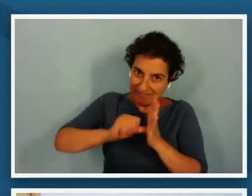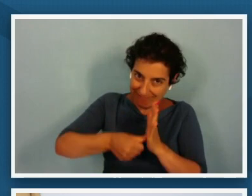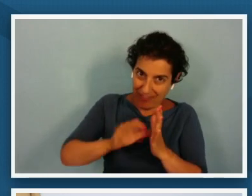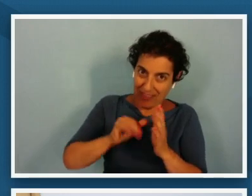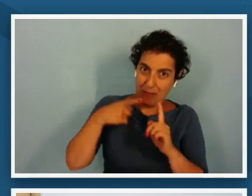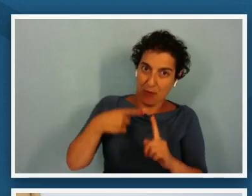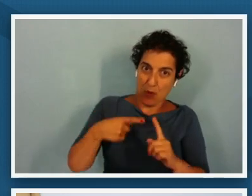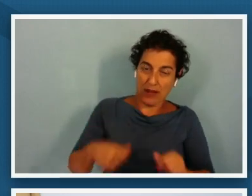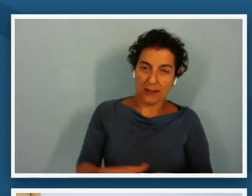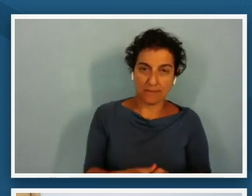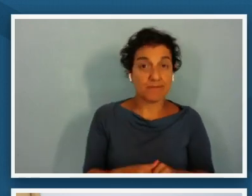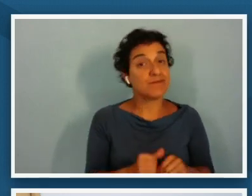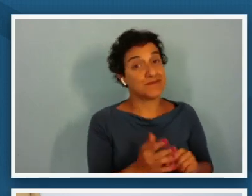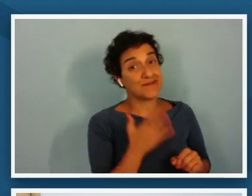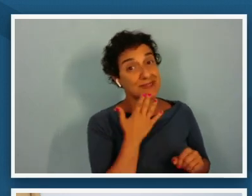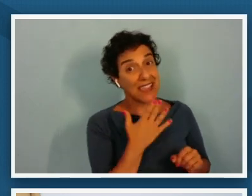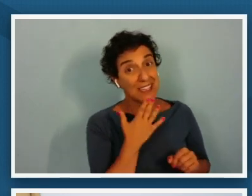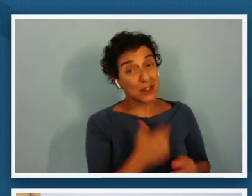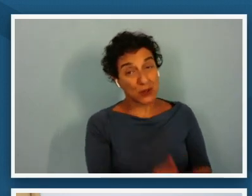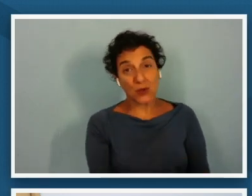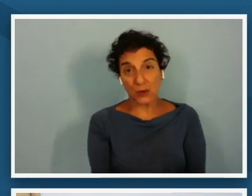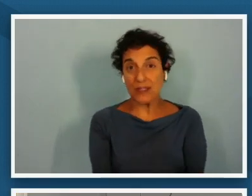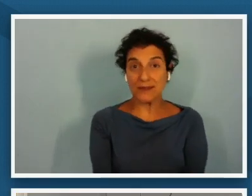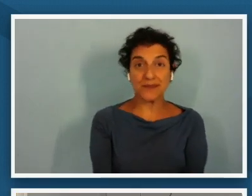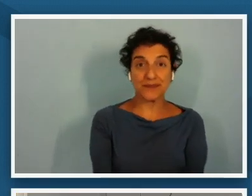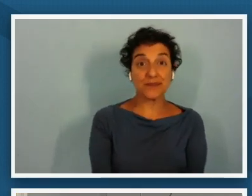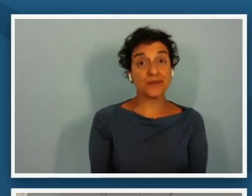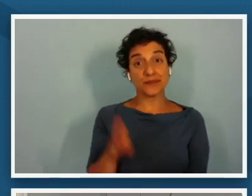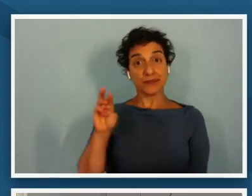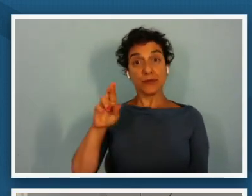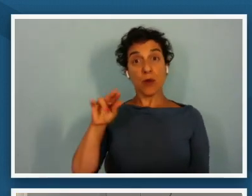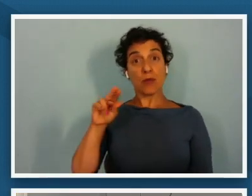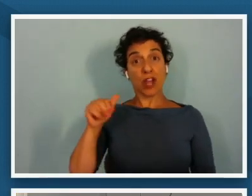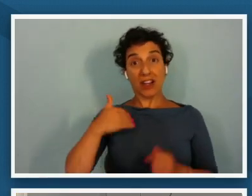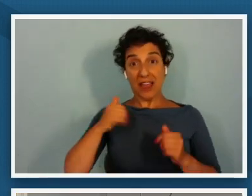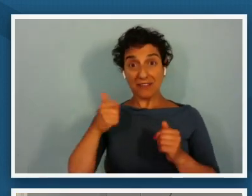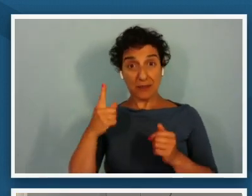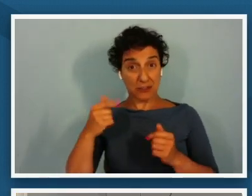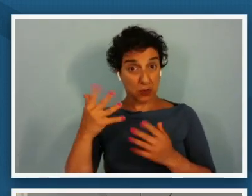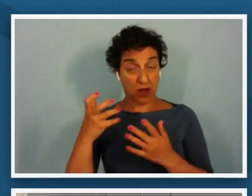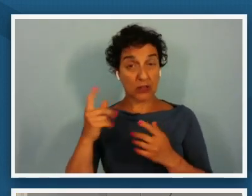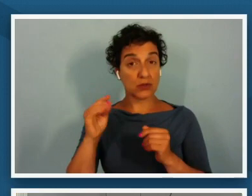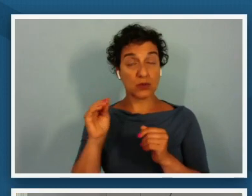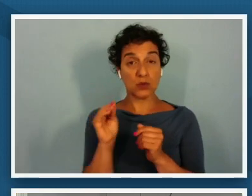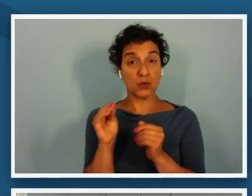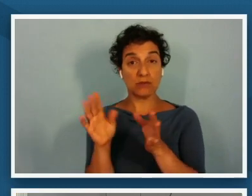thank you brianna do you have anything that you wanted